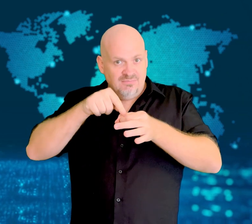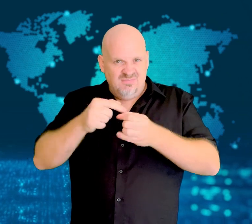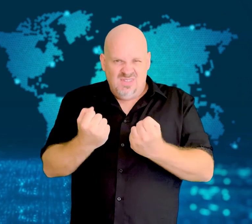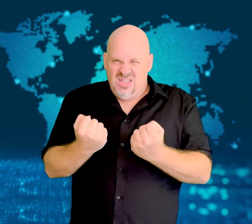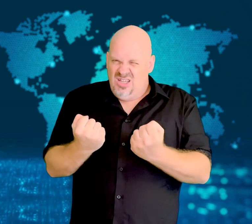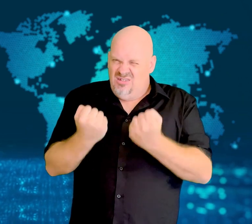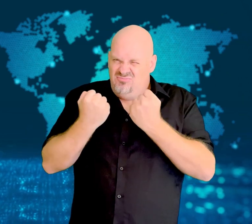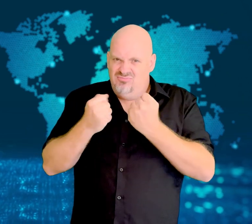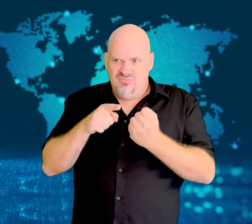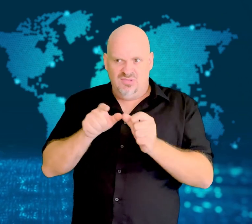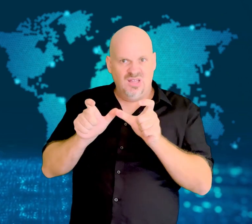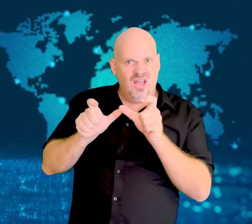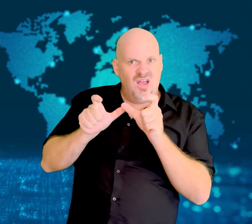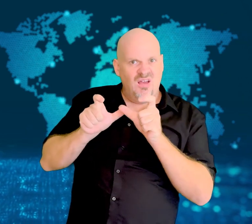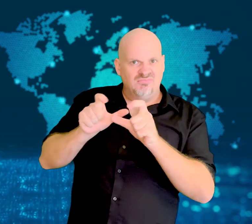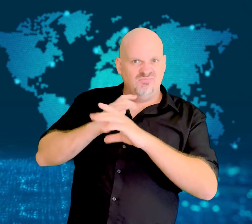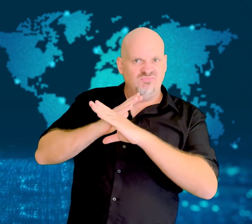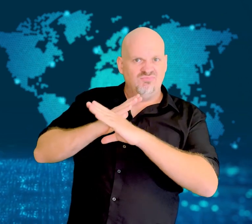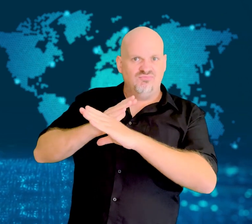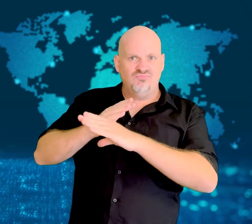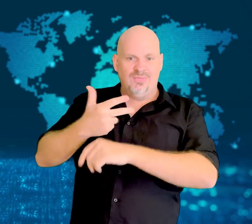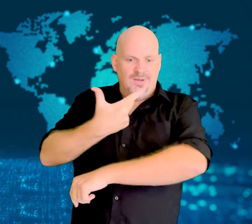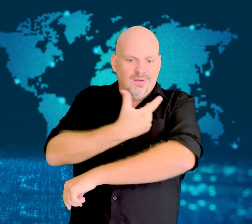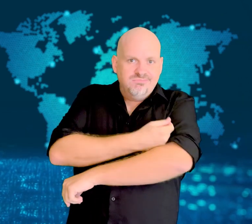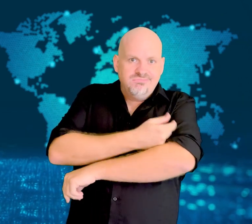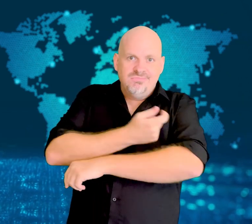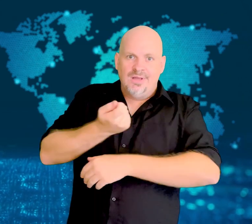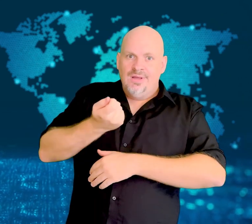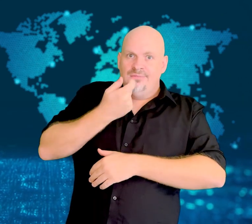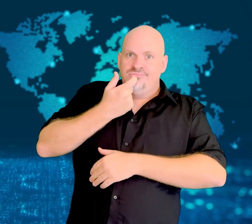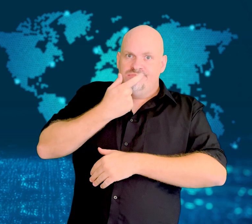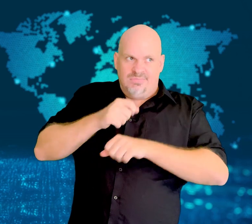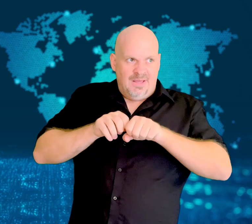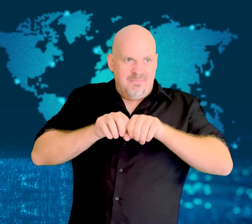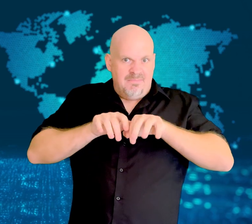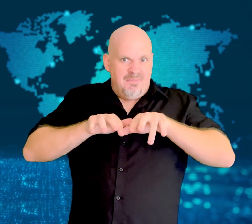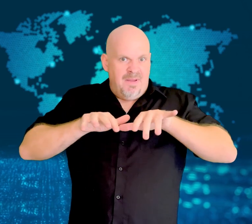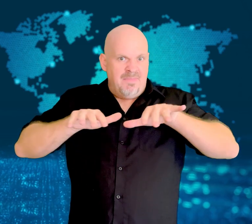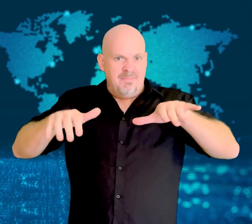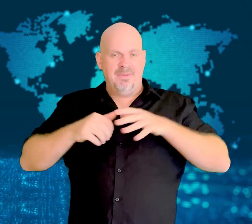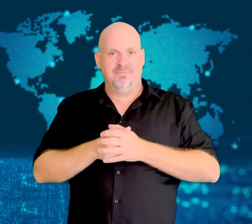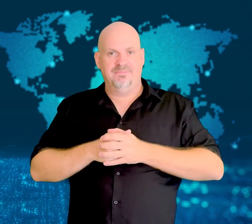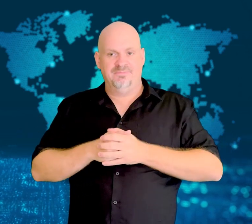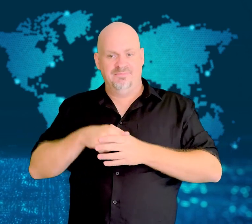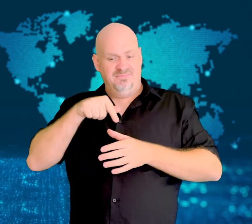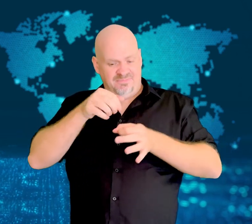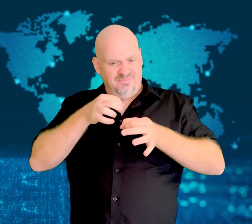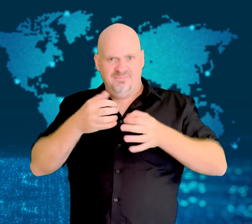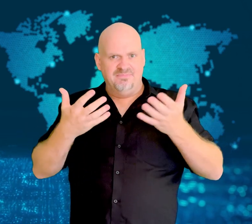A "superbug" is a bacteria or virus that is resistant to the medicines